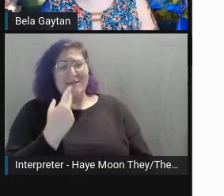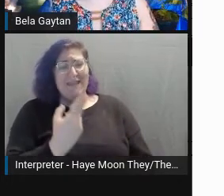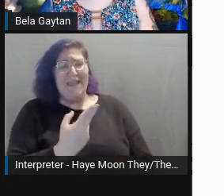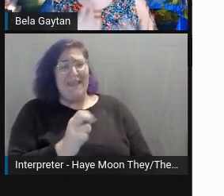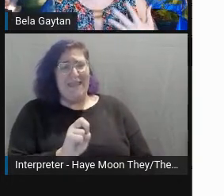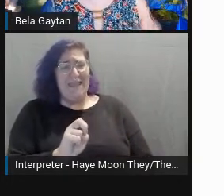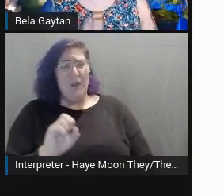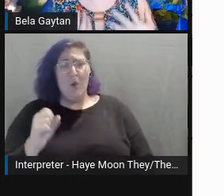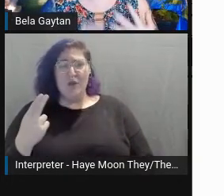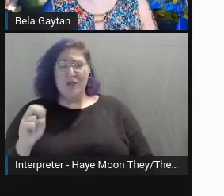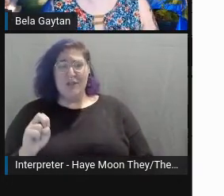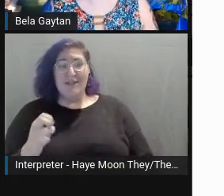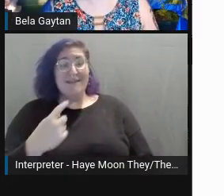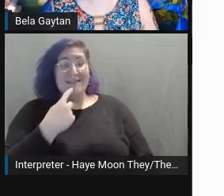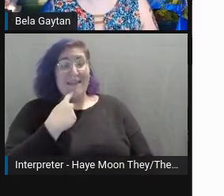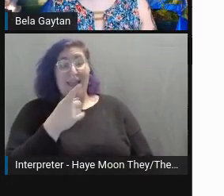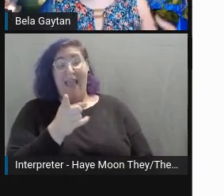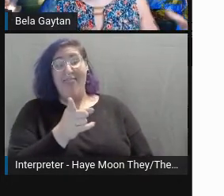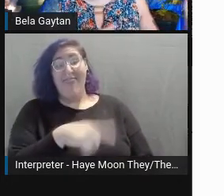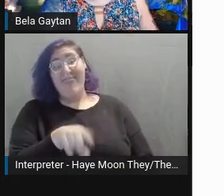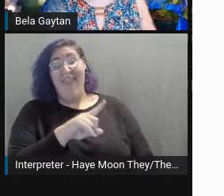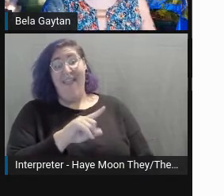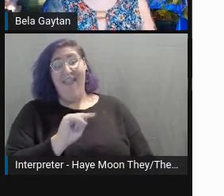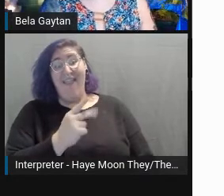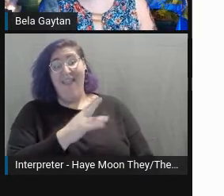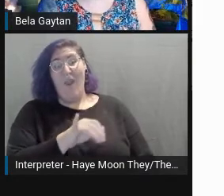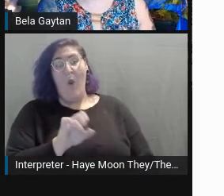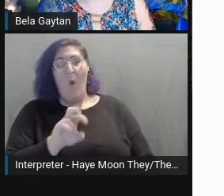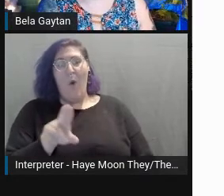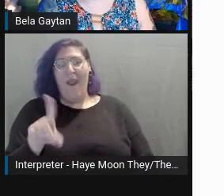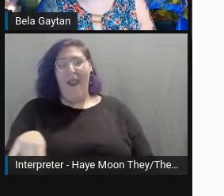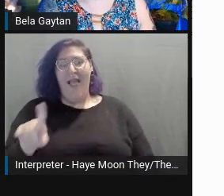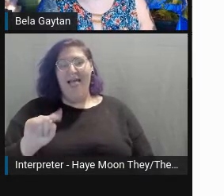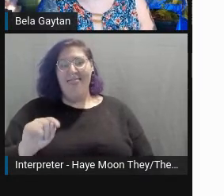if you don't know the gender of someone or when you're creating content.